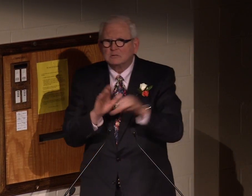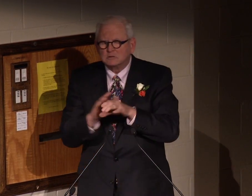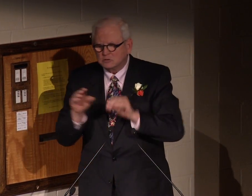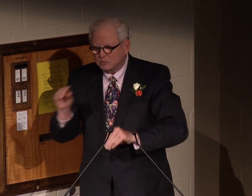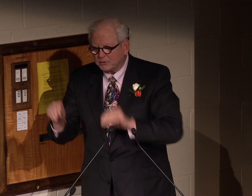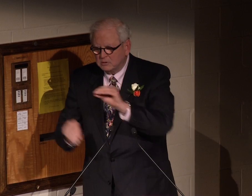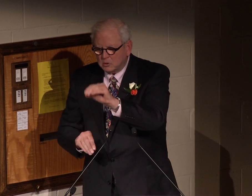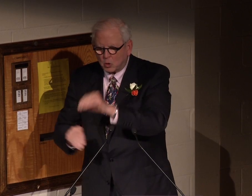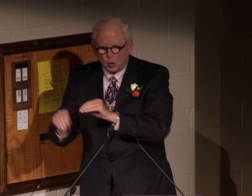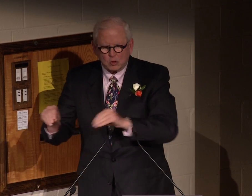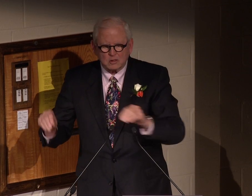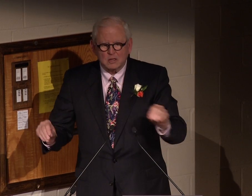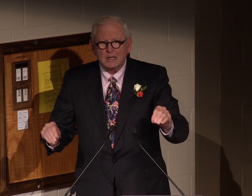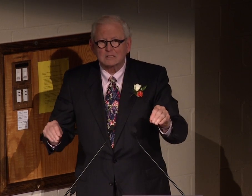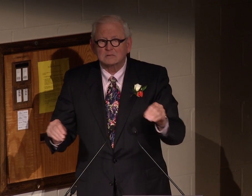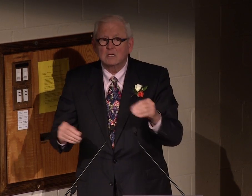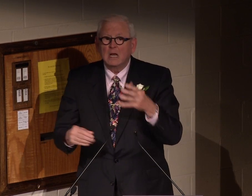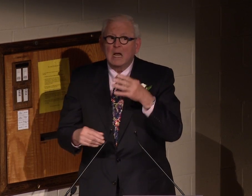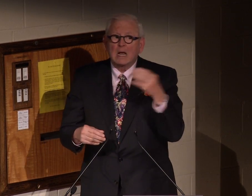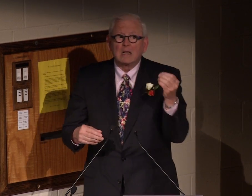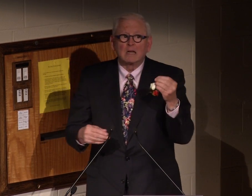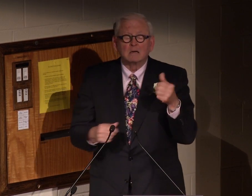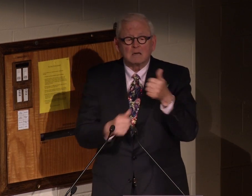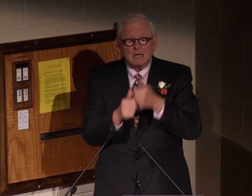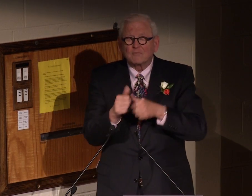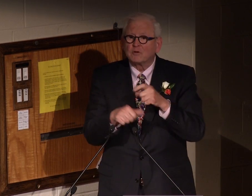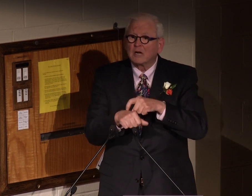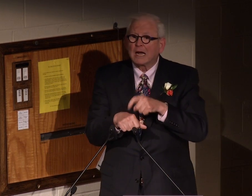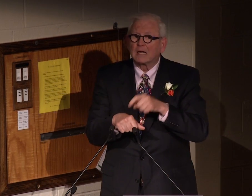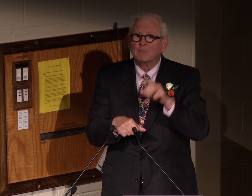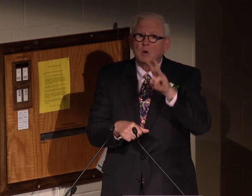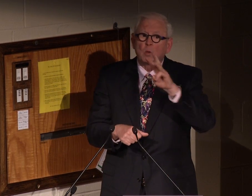We had these girls coming over to type the captions, to help,